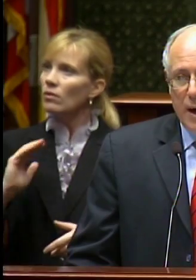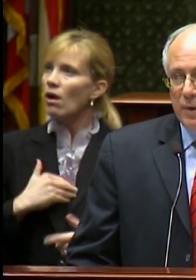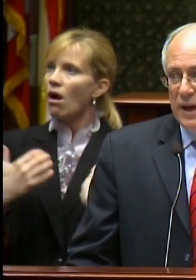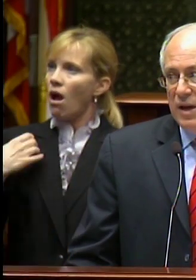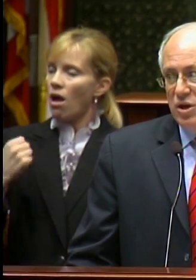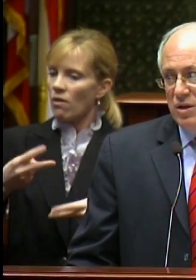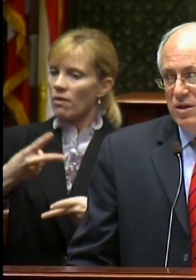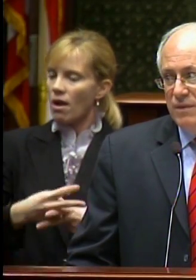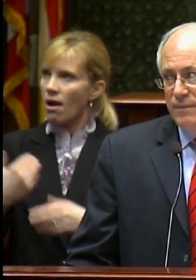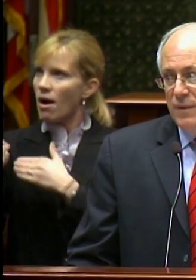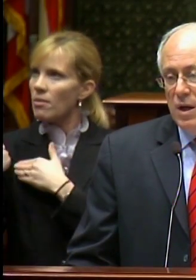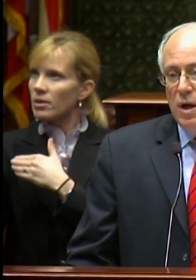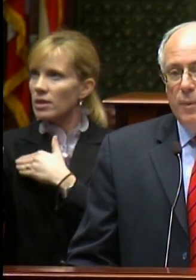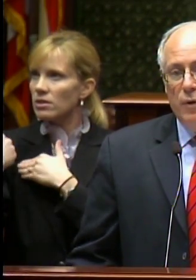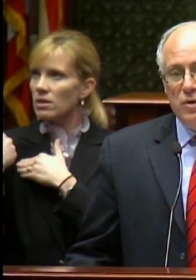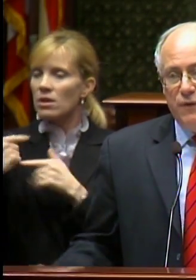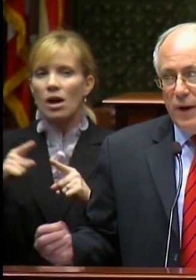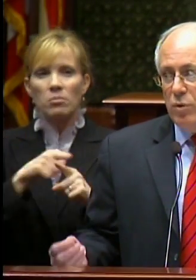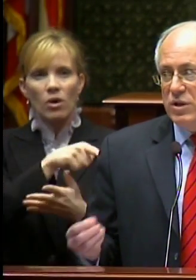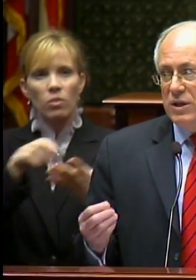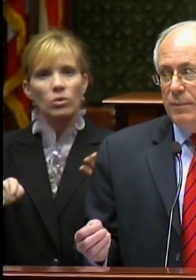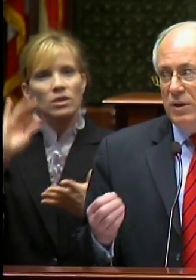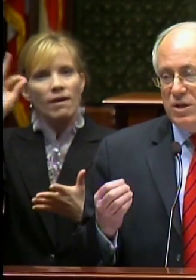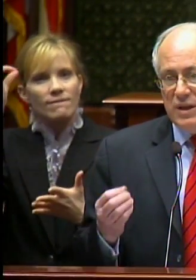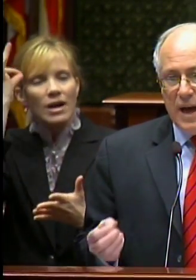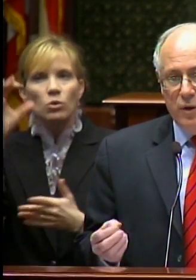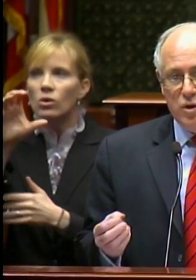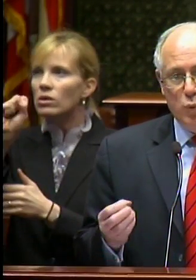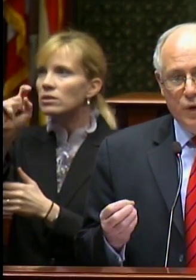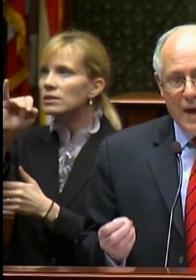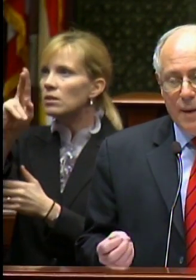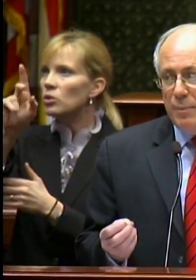Healthcare obligations. But those federal stimulus dollars will not